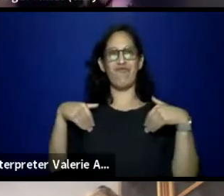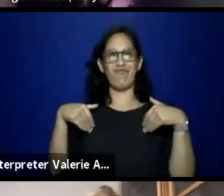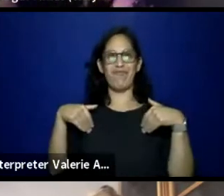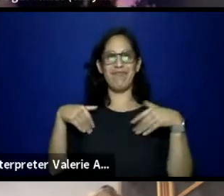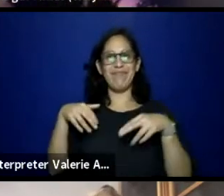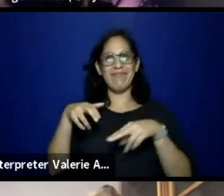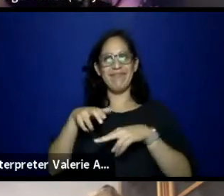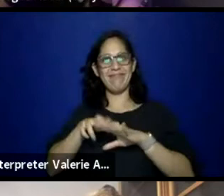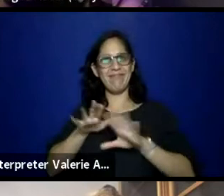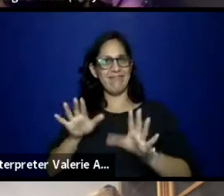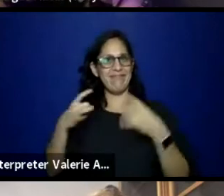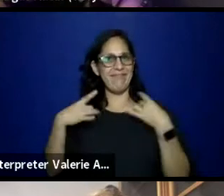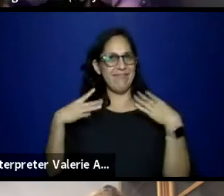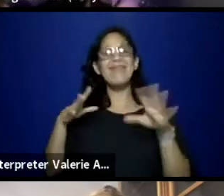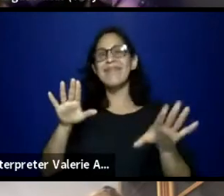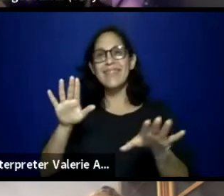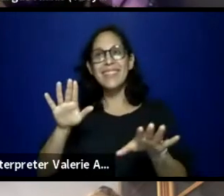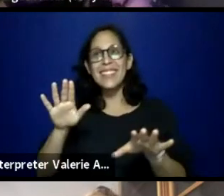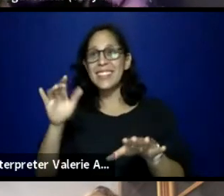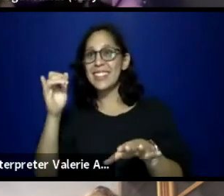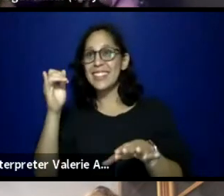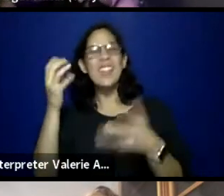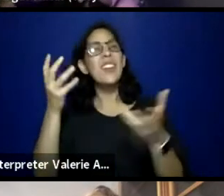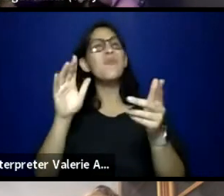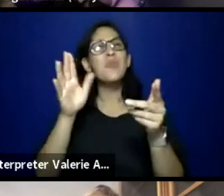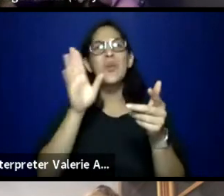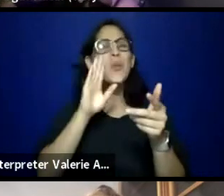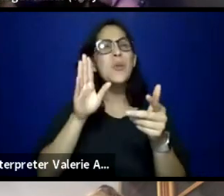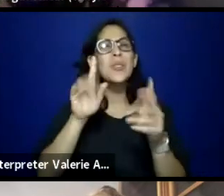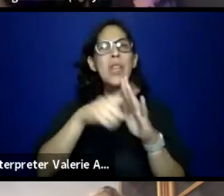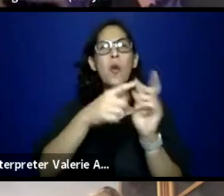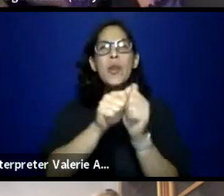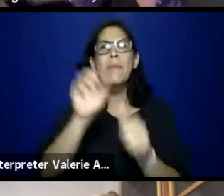Unless you'd like to. Jaz, let's go B Street. One reason.